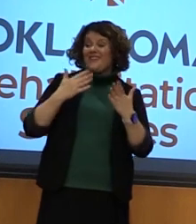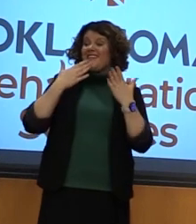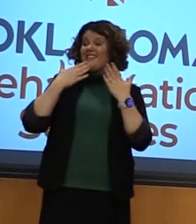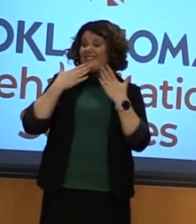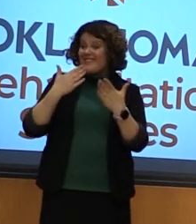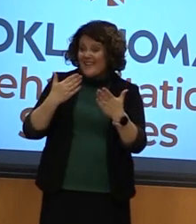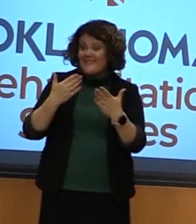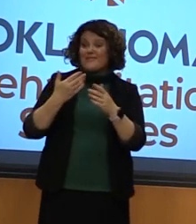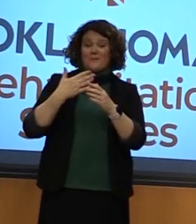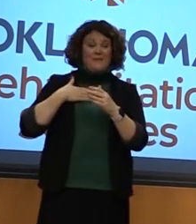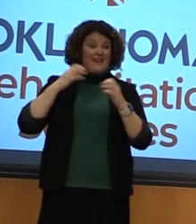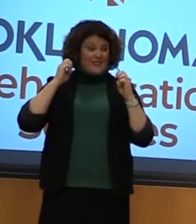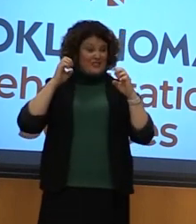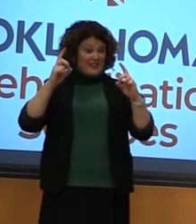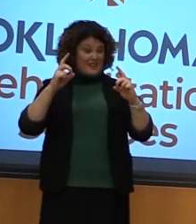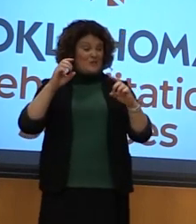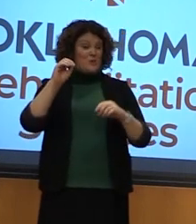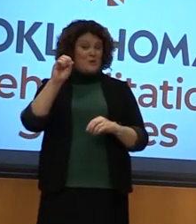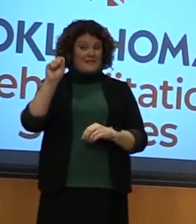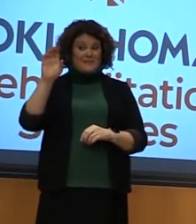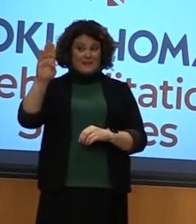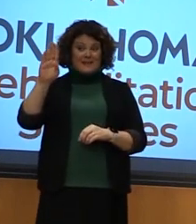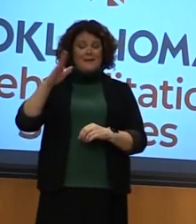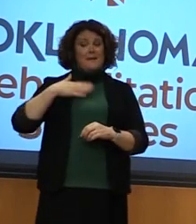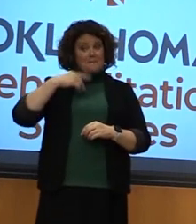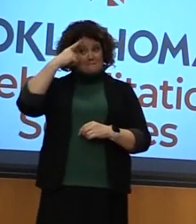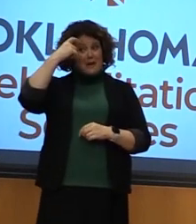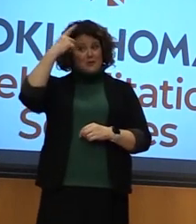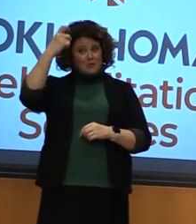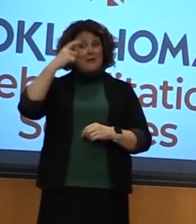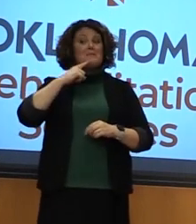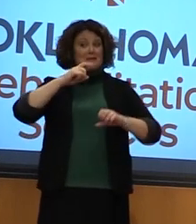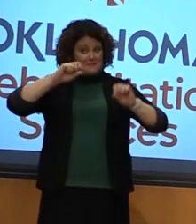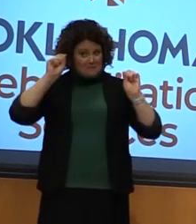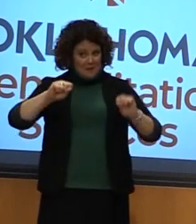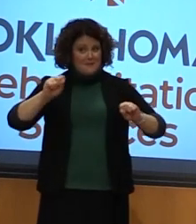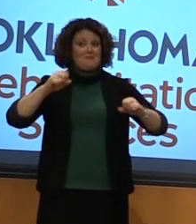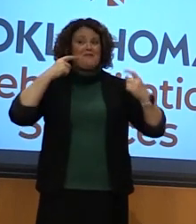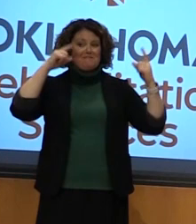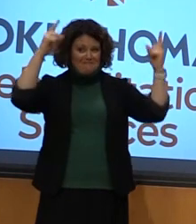gained from OSB, I think that this dream is well within my reach. Thank you so much.